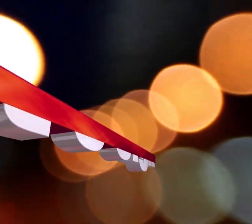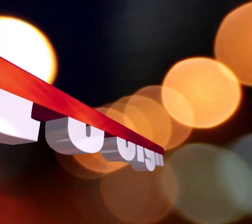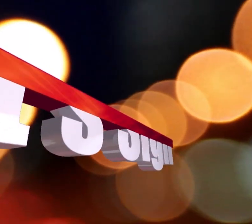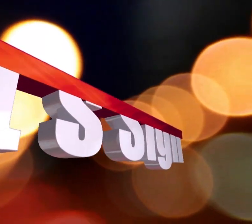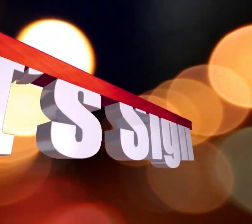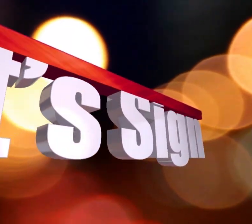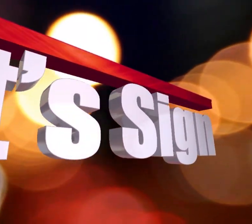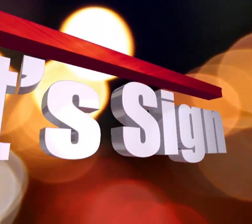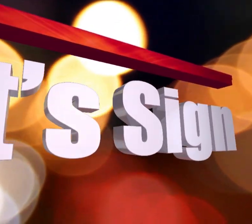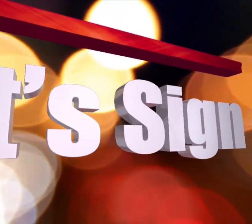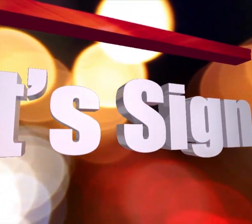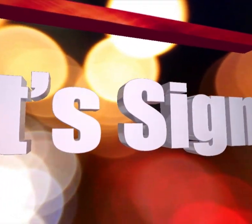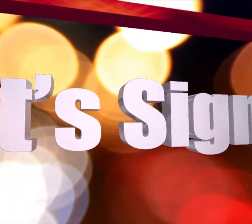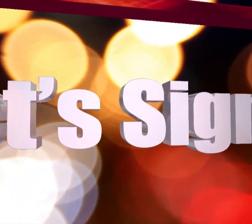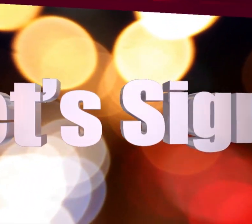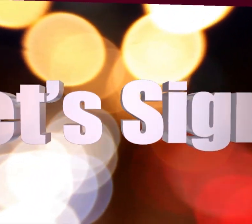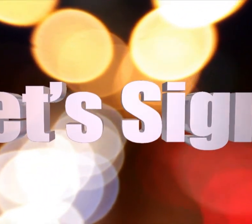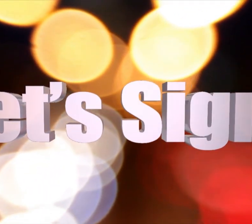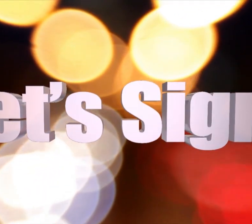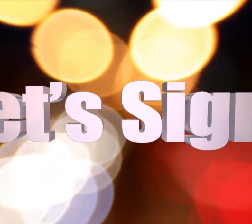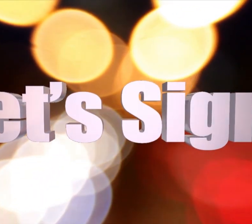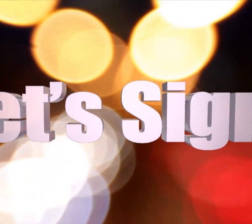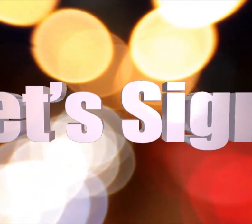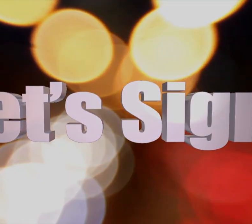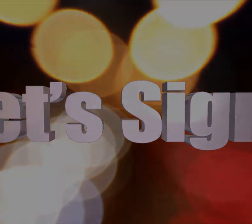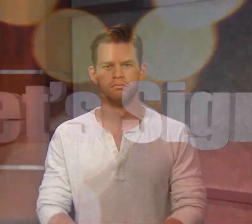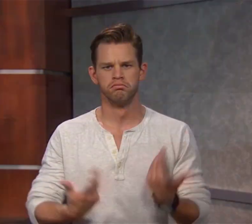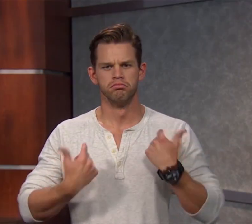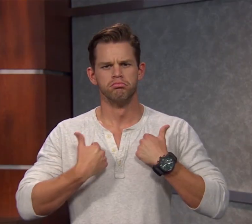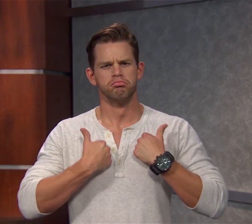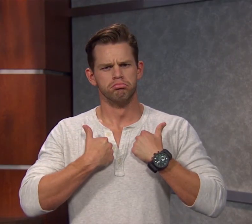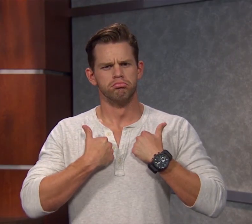Let's Sign with Ryan Lane.